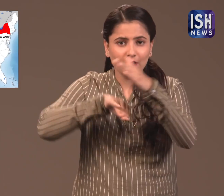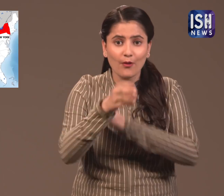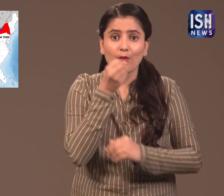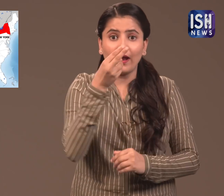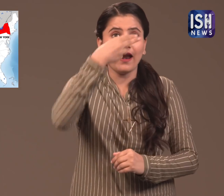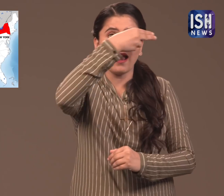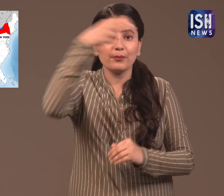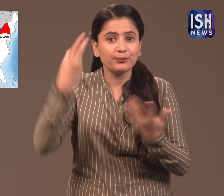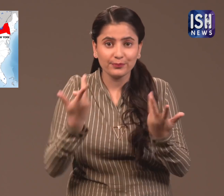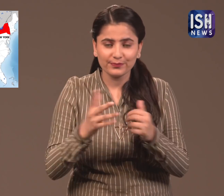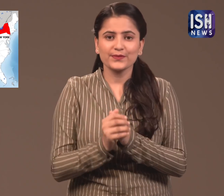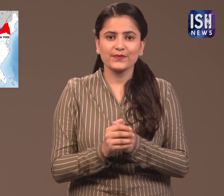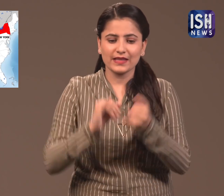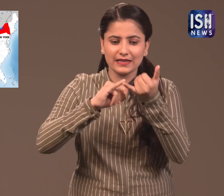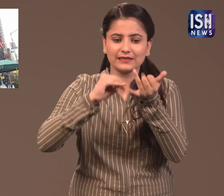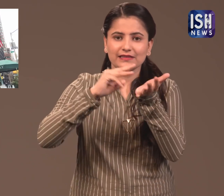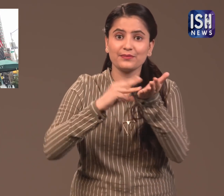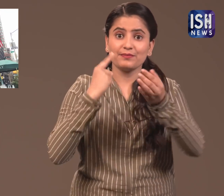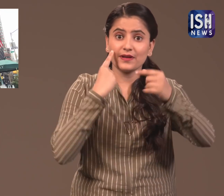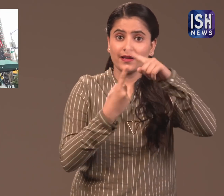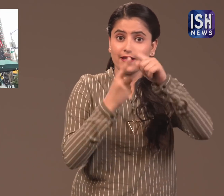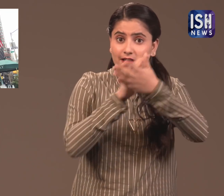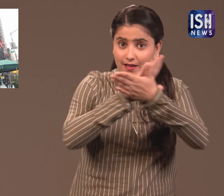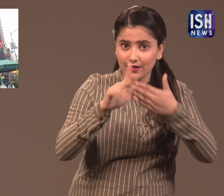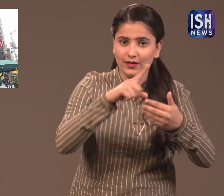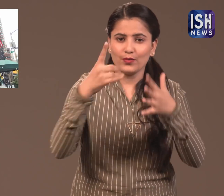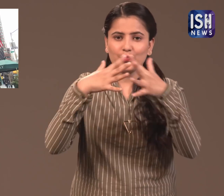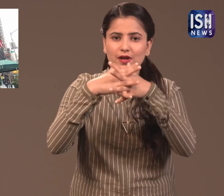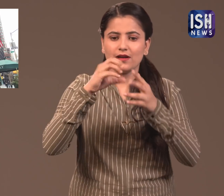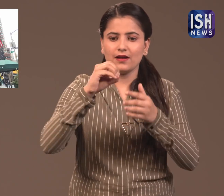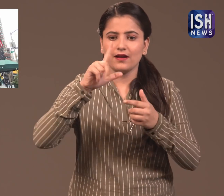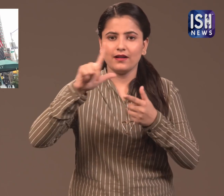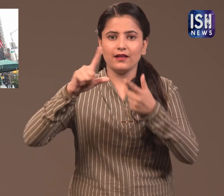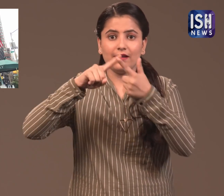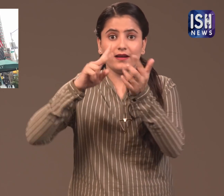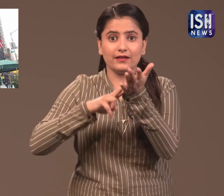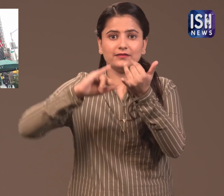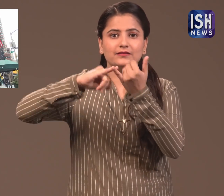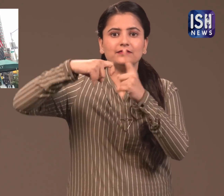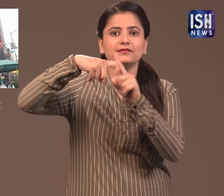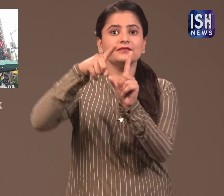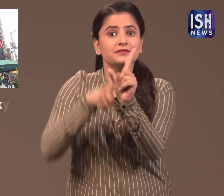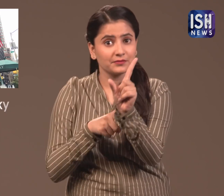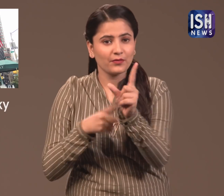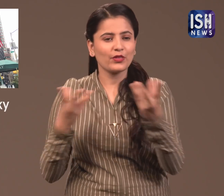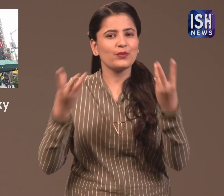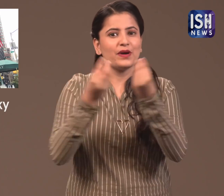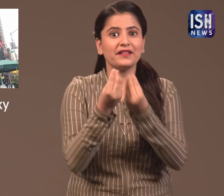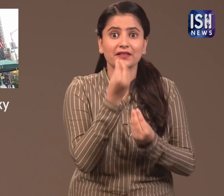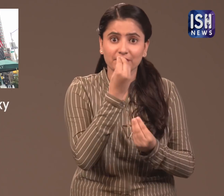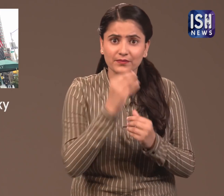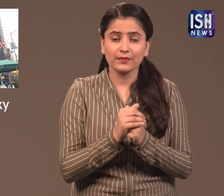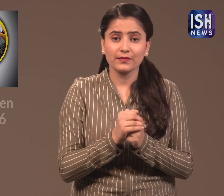at the Smith & Wollensky restaurant